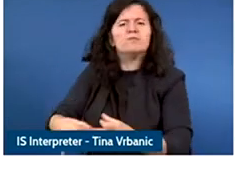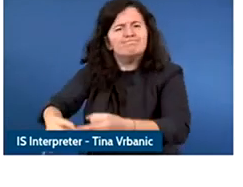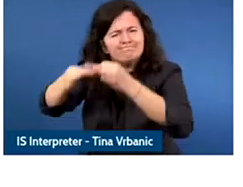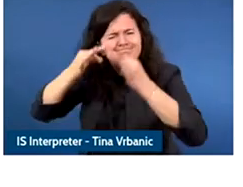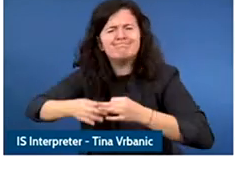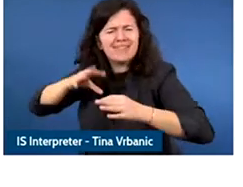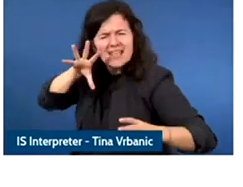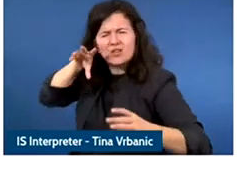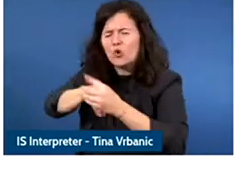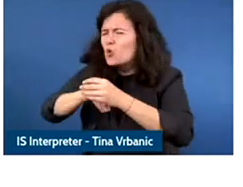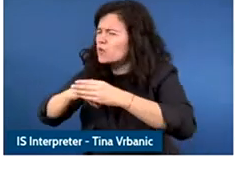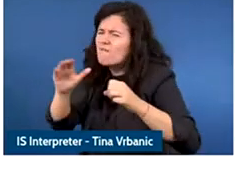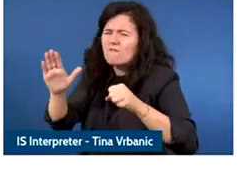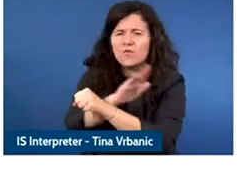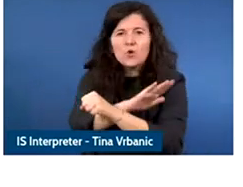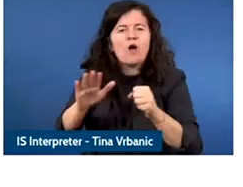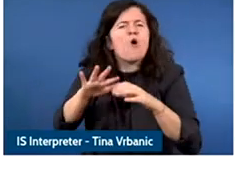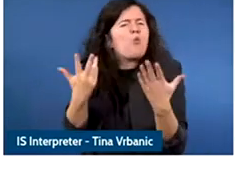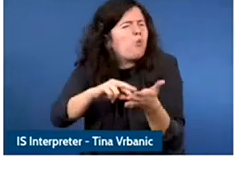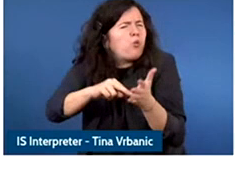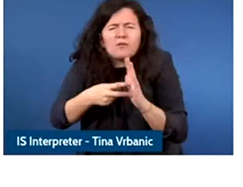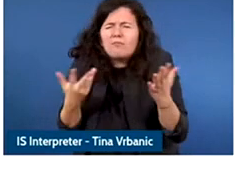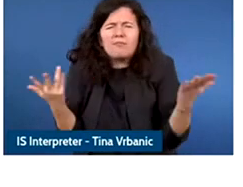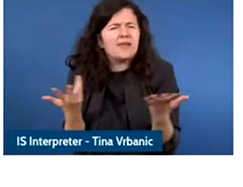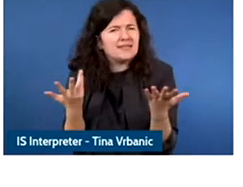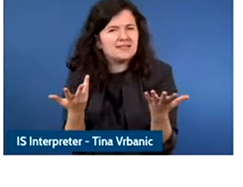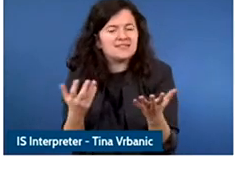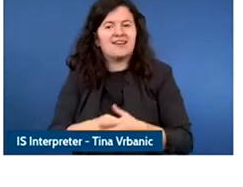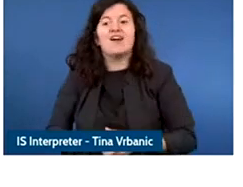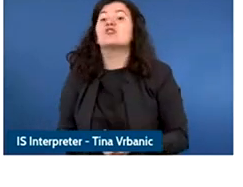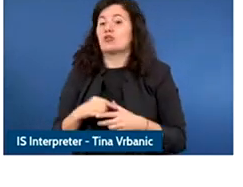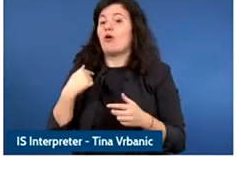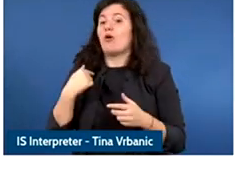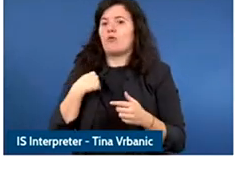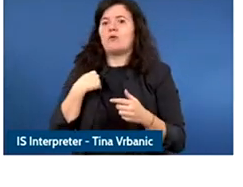you understand immediately or at least, we, it was our experience